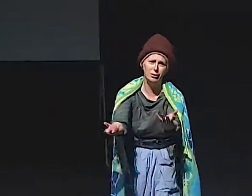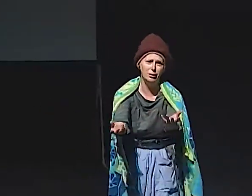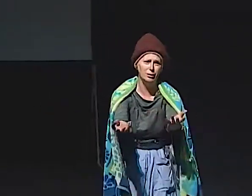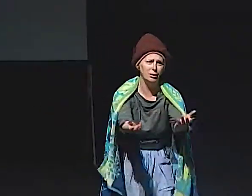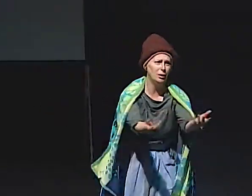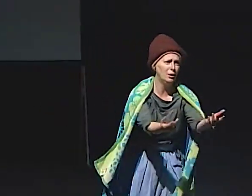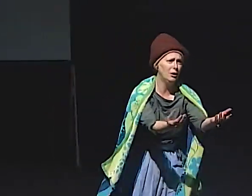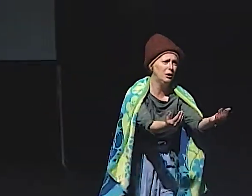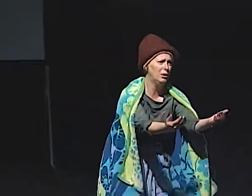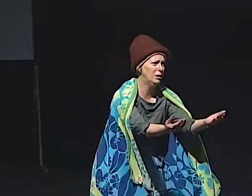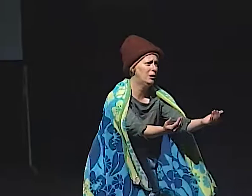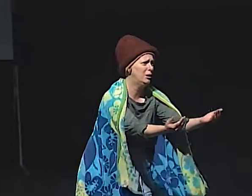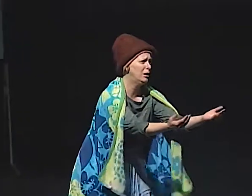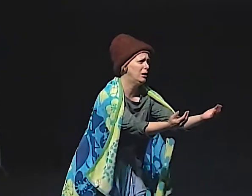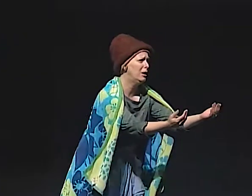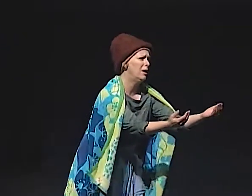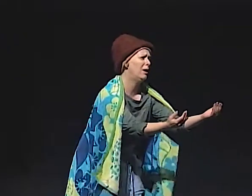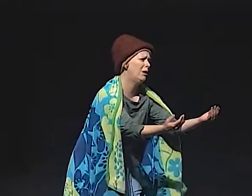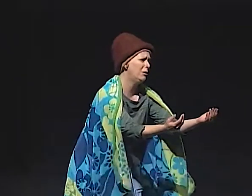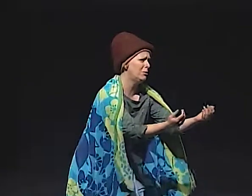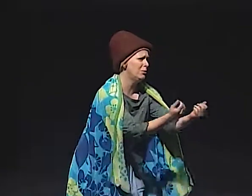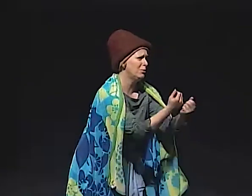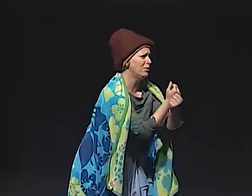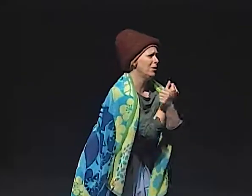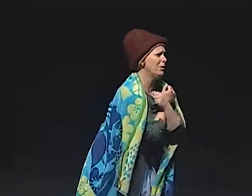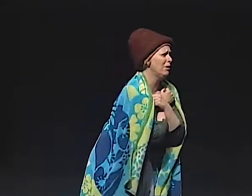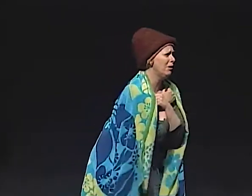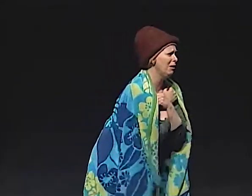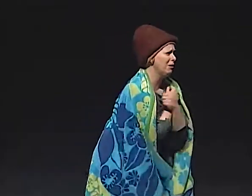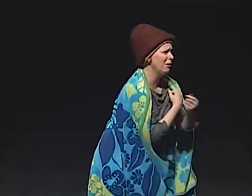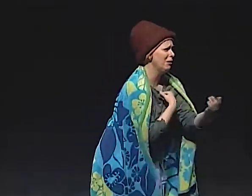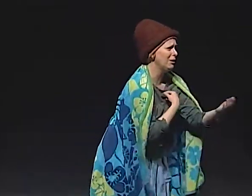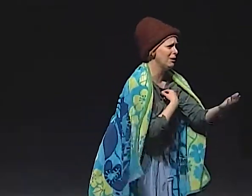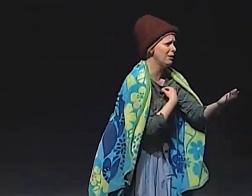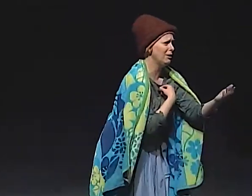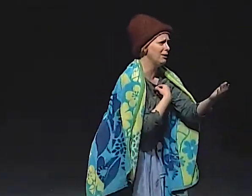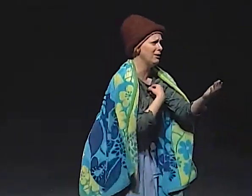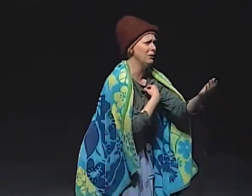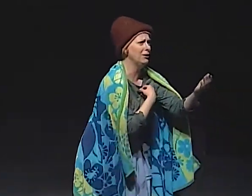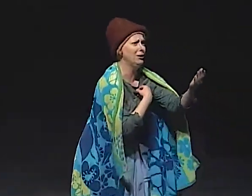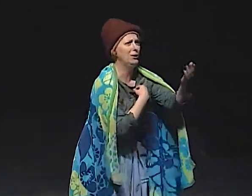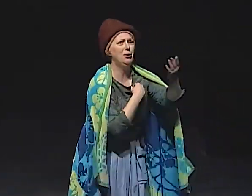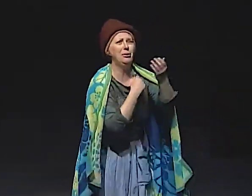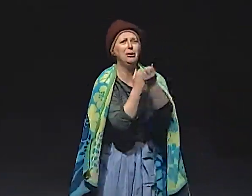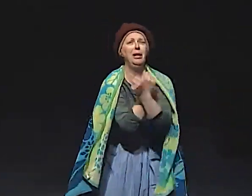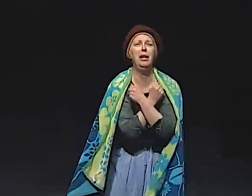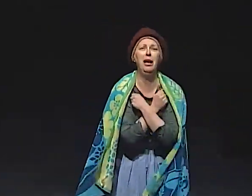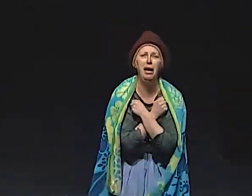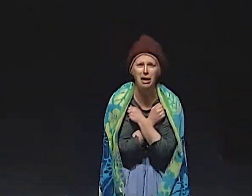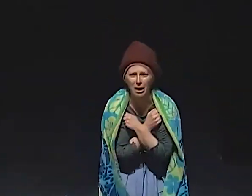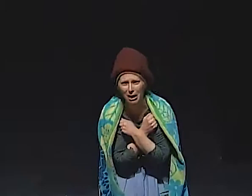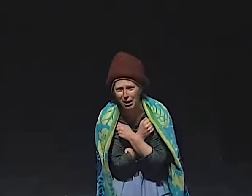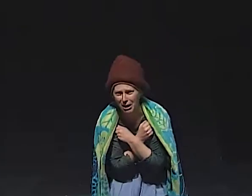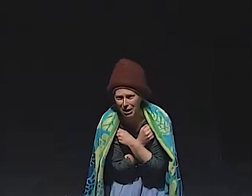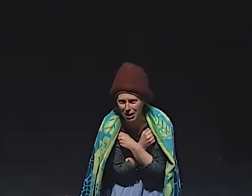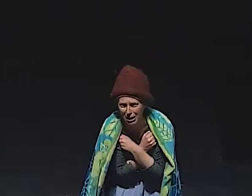CAN YOU TELL ME WHY? CAN YOU LOVE ME? LOVE ME.